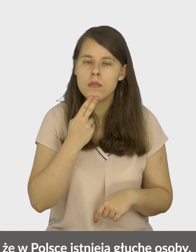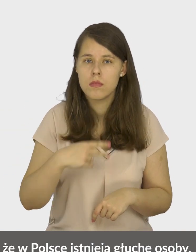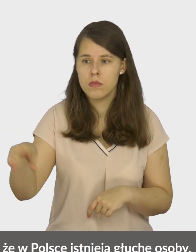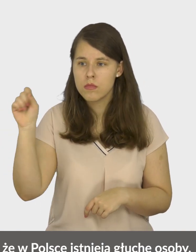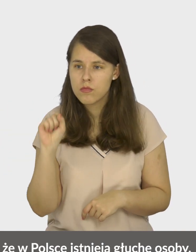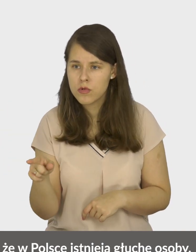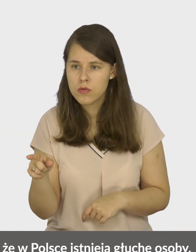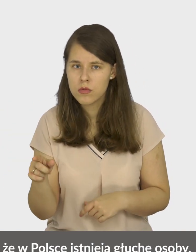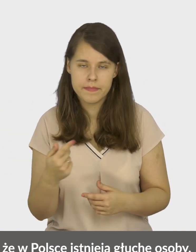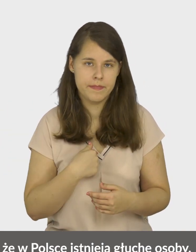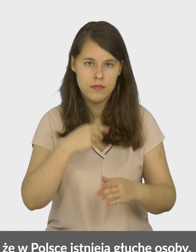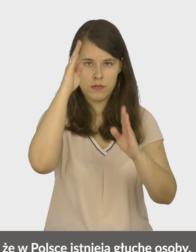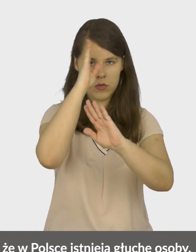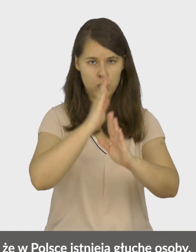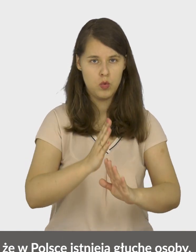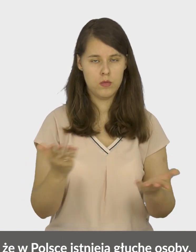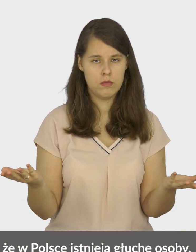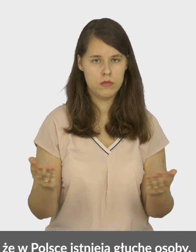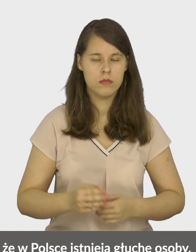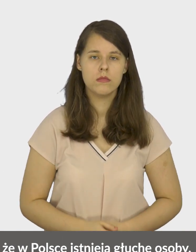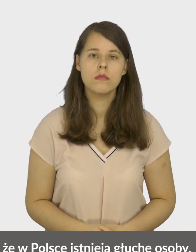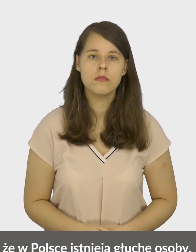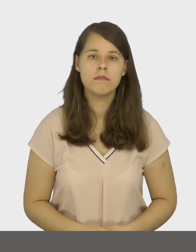That there are deaf people in Poland.